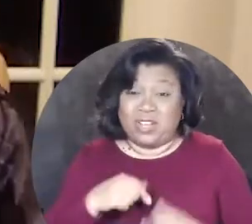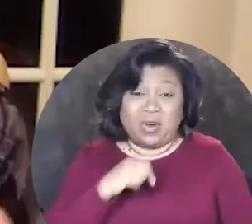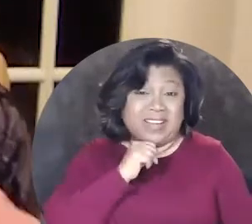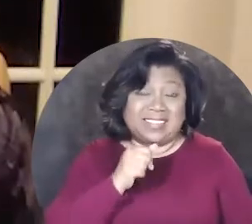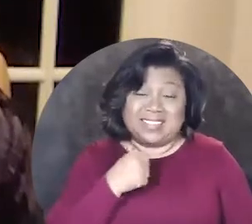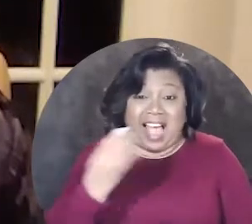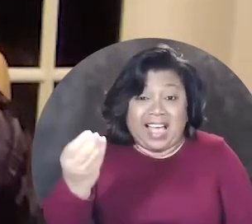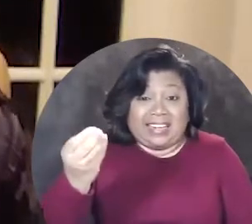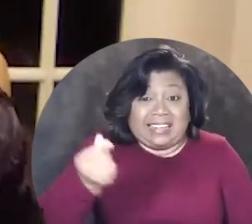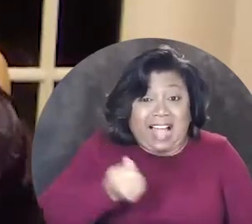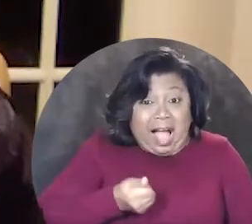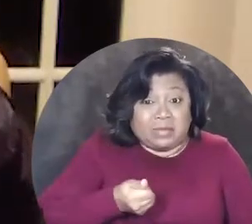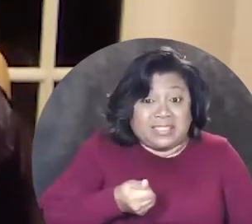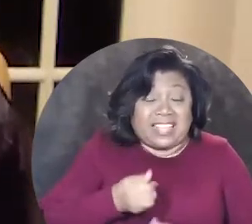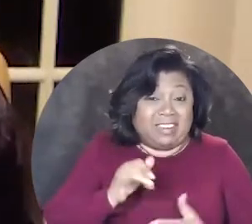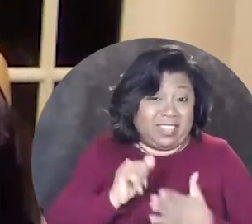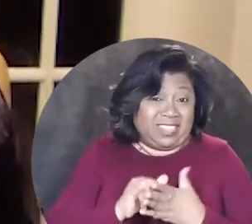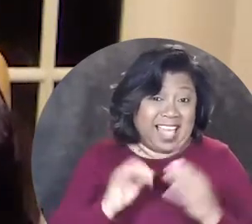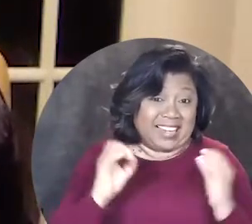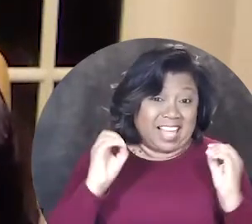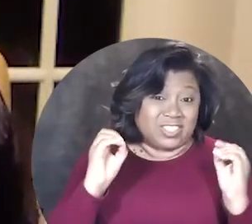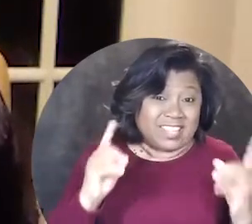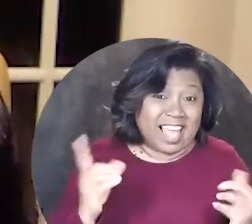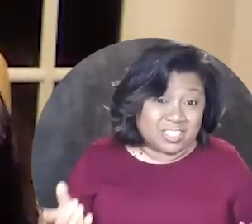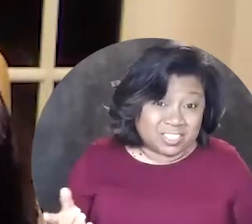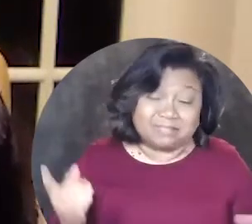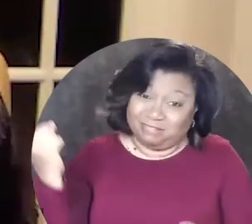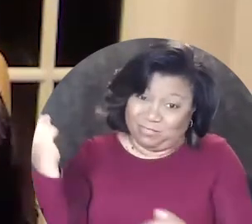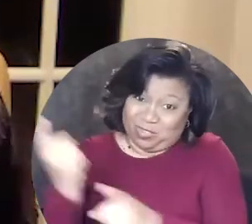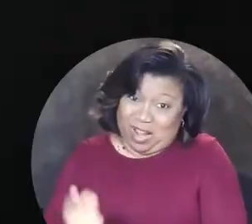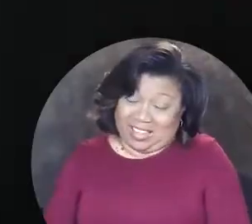we are not compensated for that education ["right"]